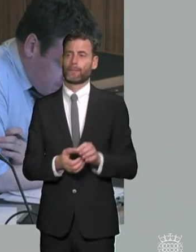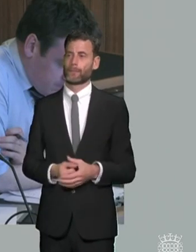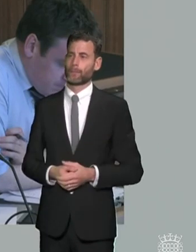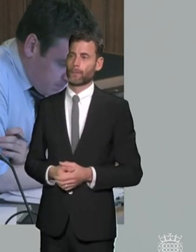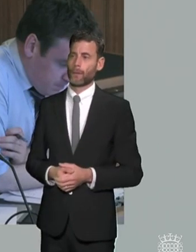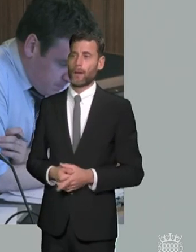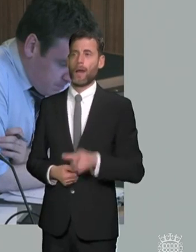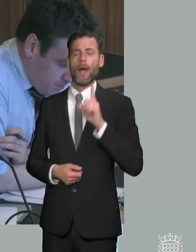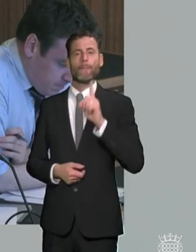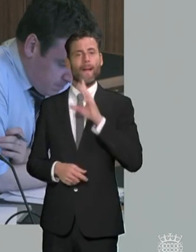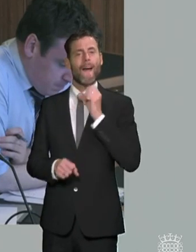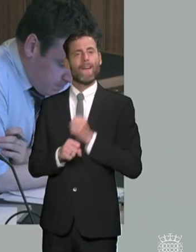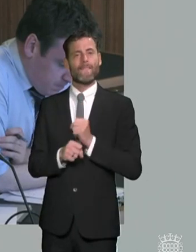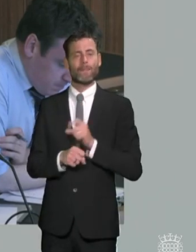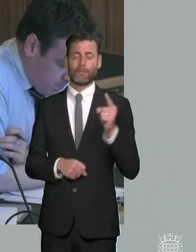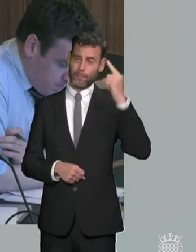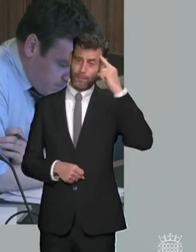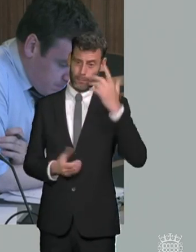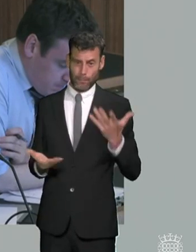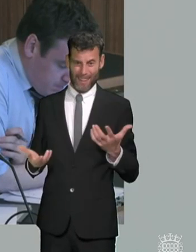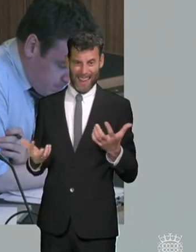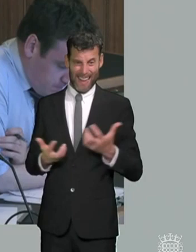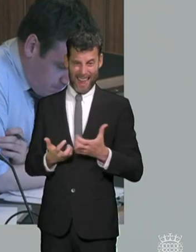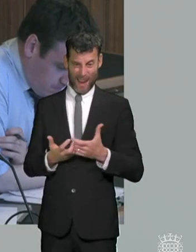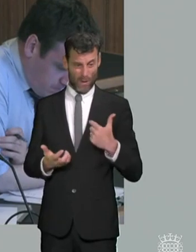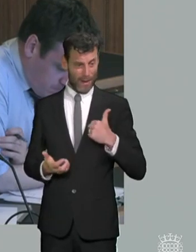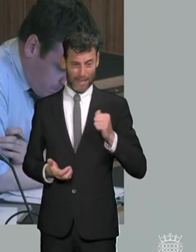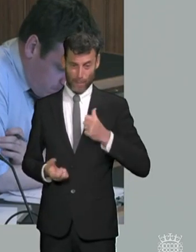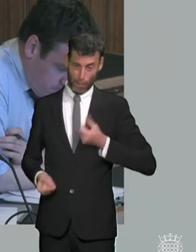limited i mean that is absolutely the case and if we are going to start planning money into